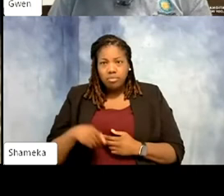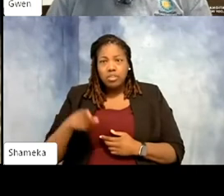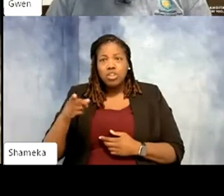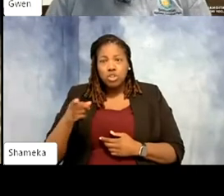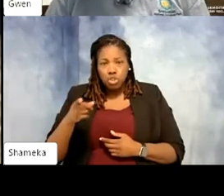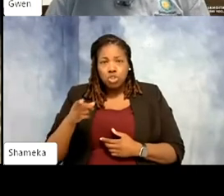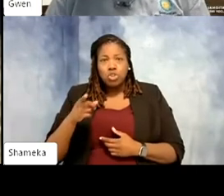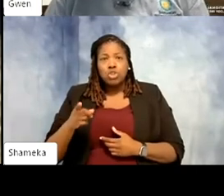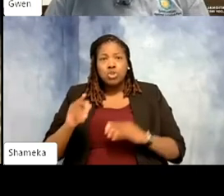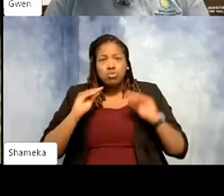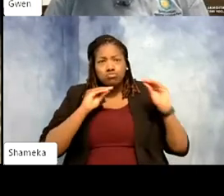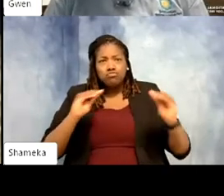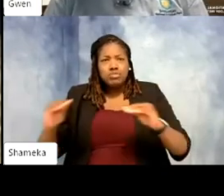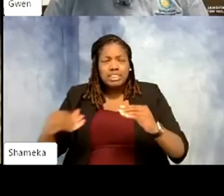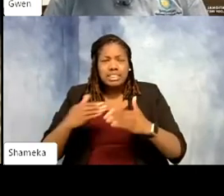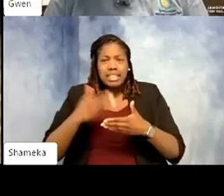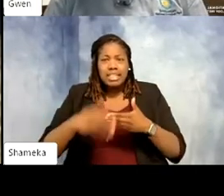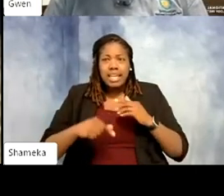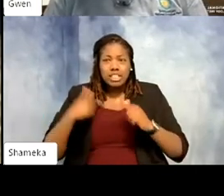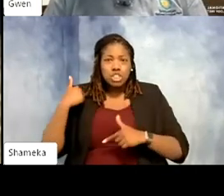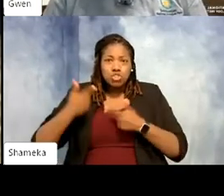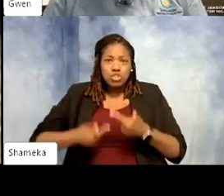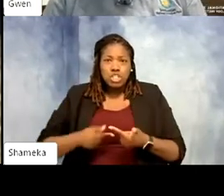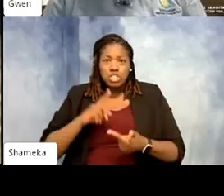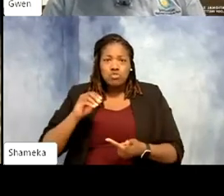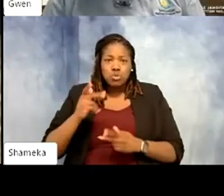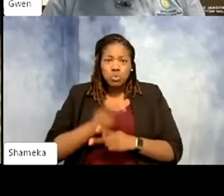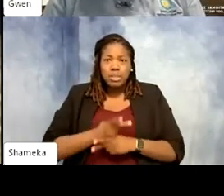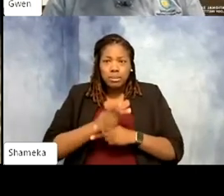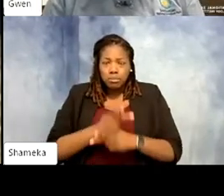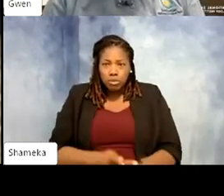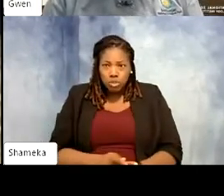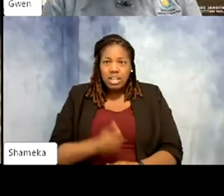teaching the next generation of zookeepers. You know everyone watching, I want you to send me a